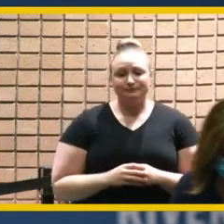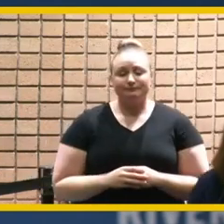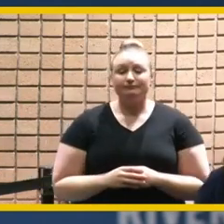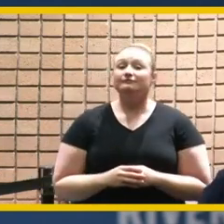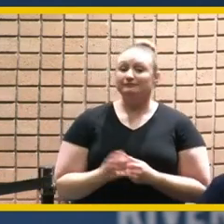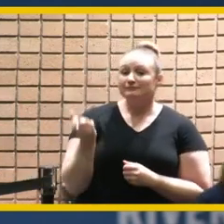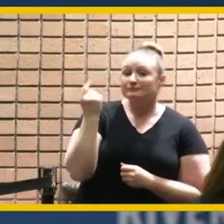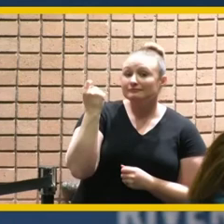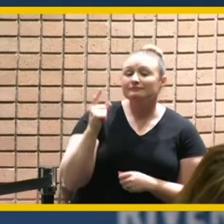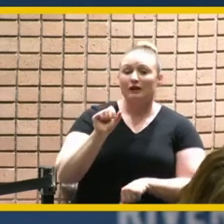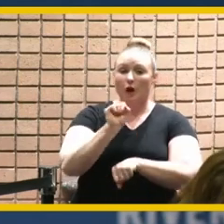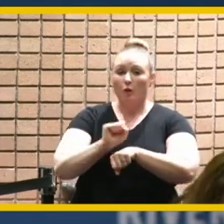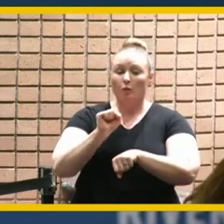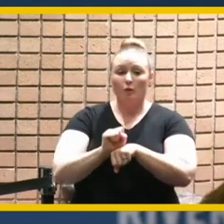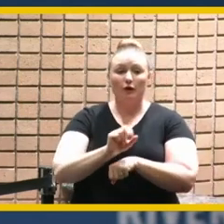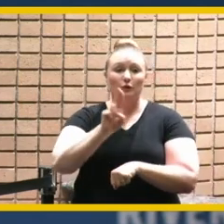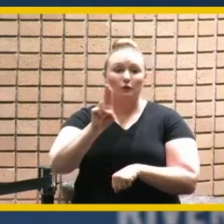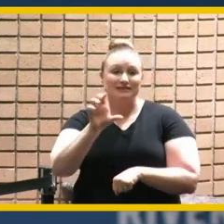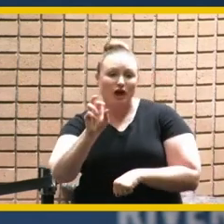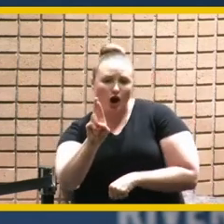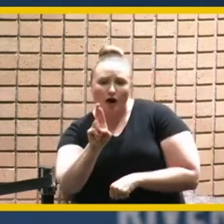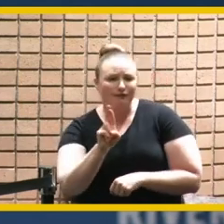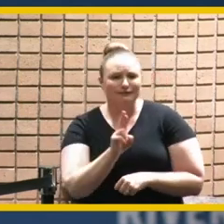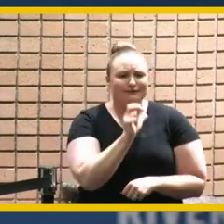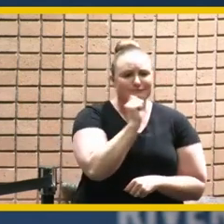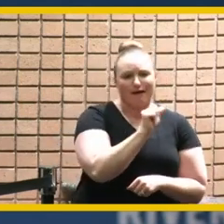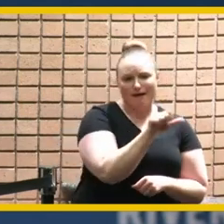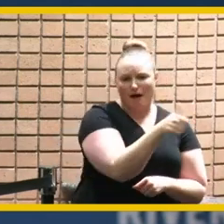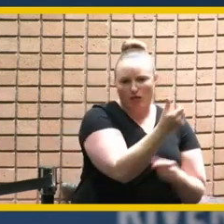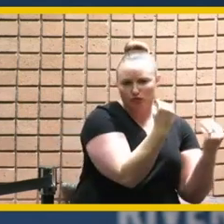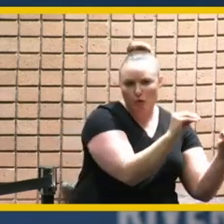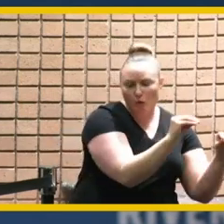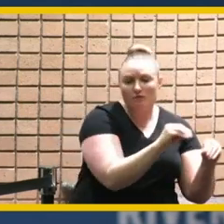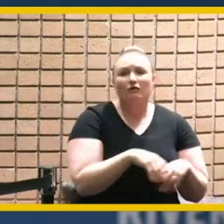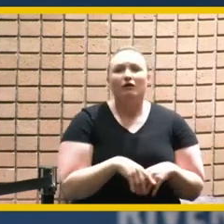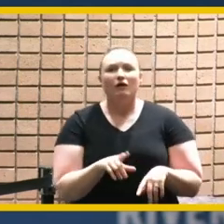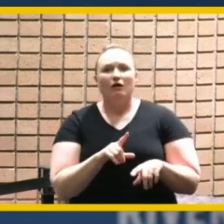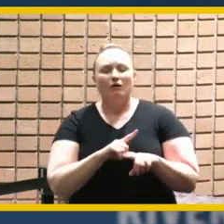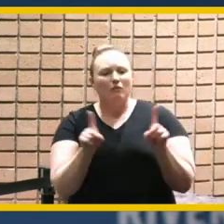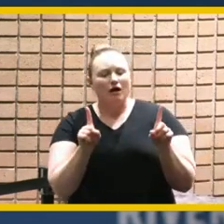not nordstrom's not sears or pennies but we're proud to be an anchor tenant in the